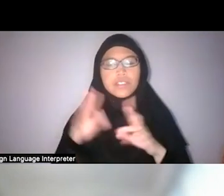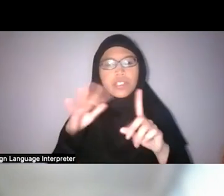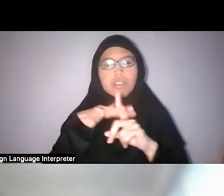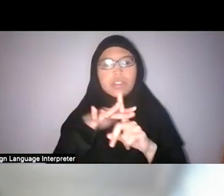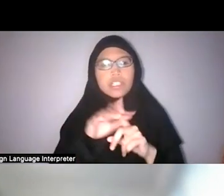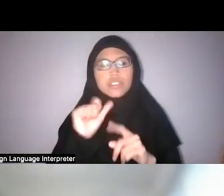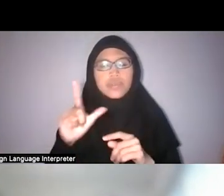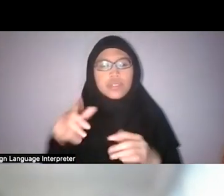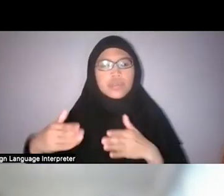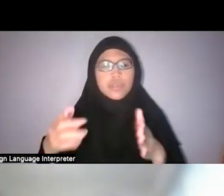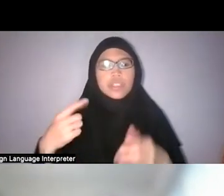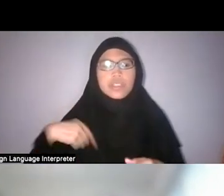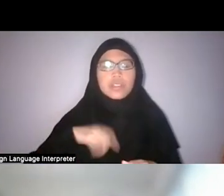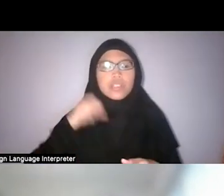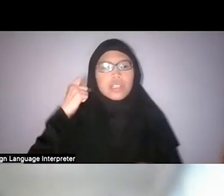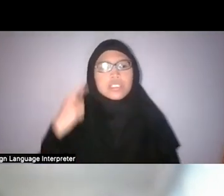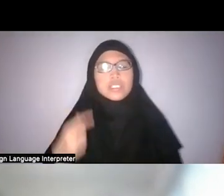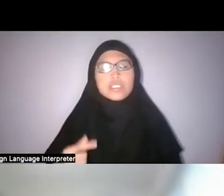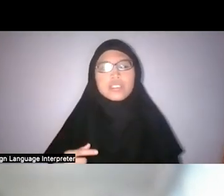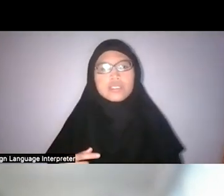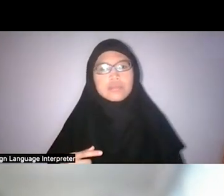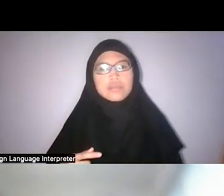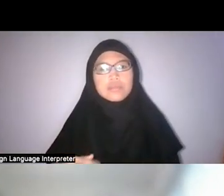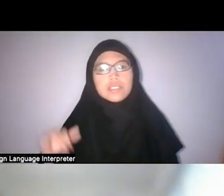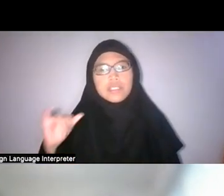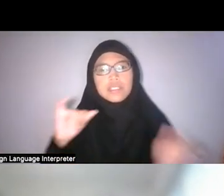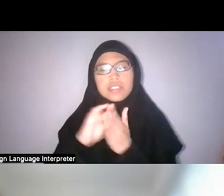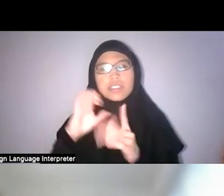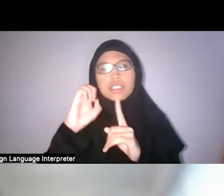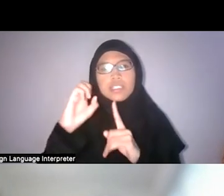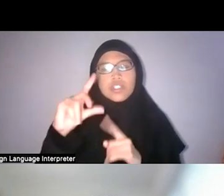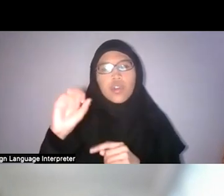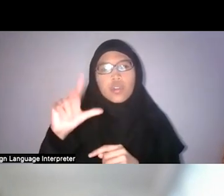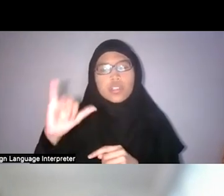They understood these ecologies inherited from indigenous communities.